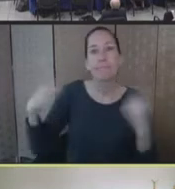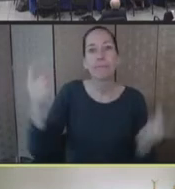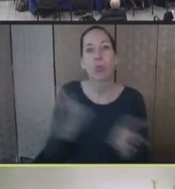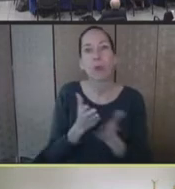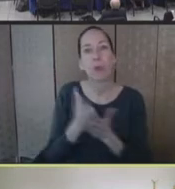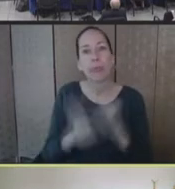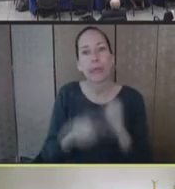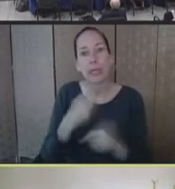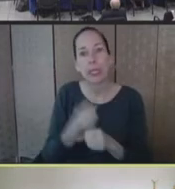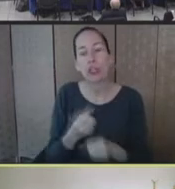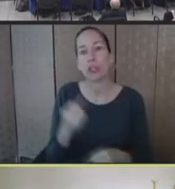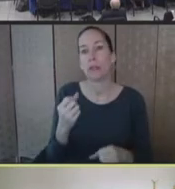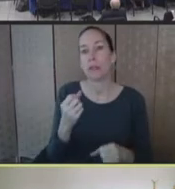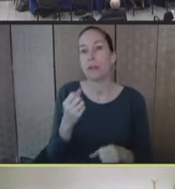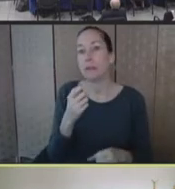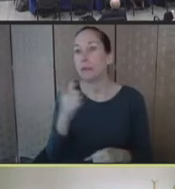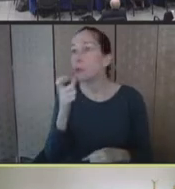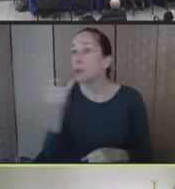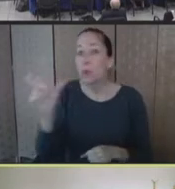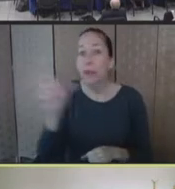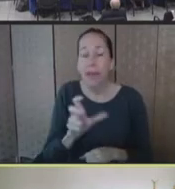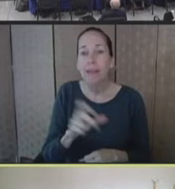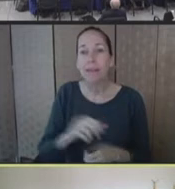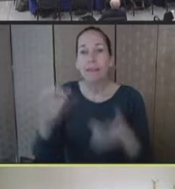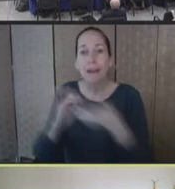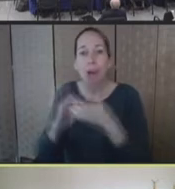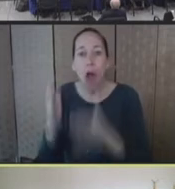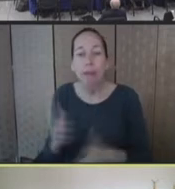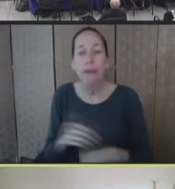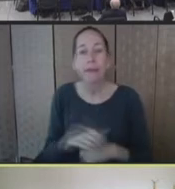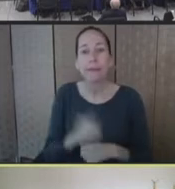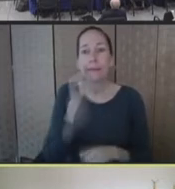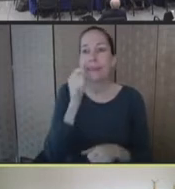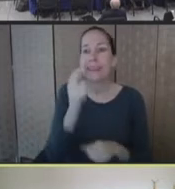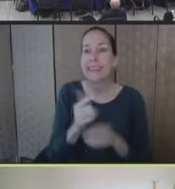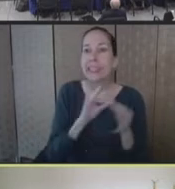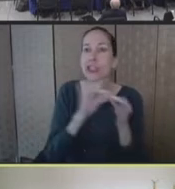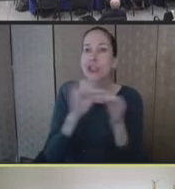sister organization, BARDA, the Biomedical Advance Research and Development Authority,